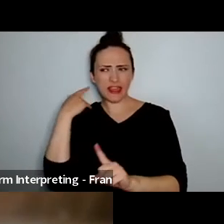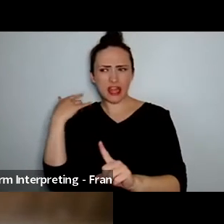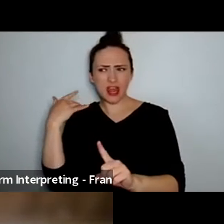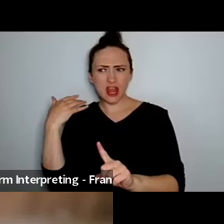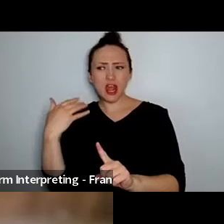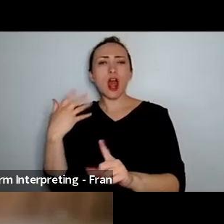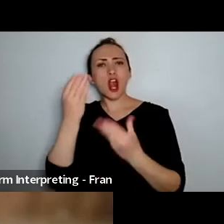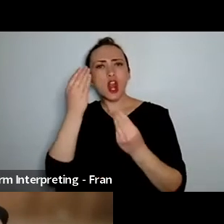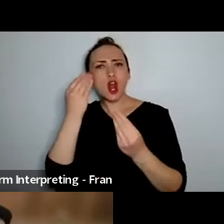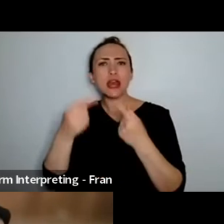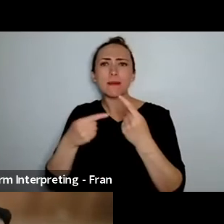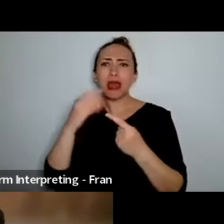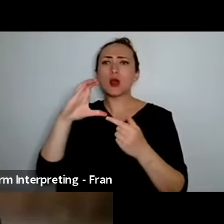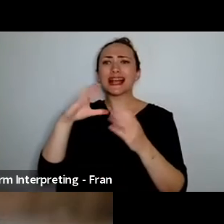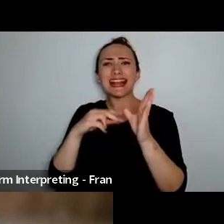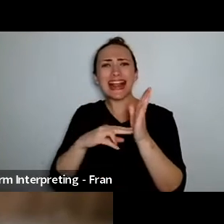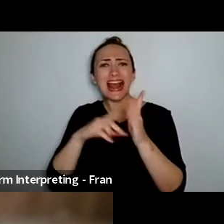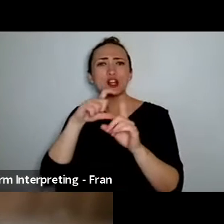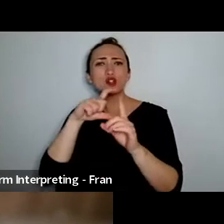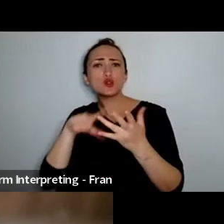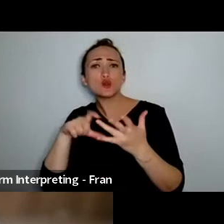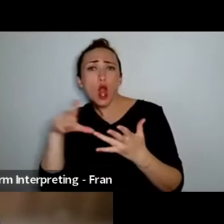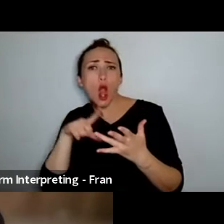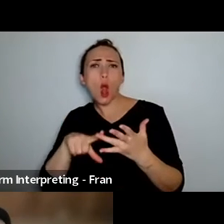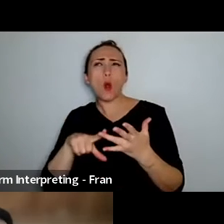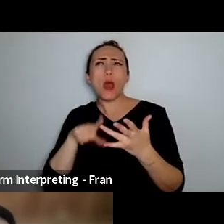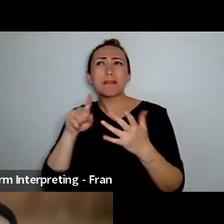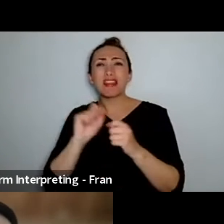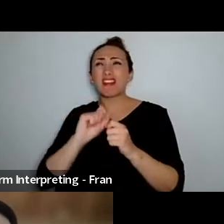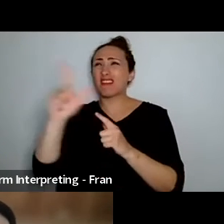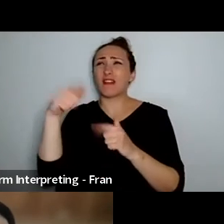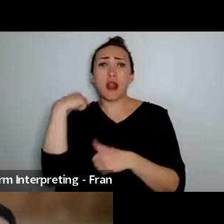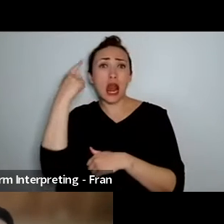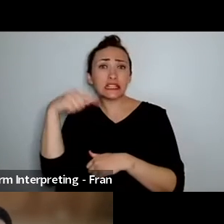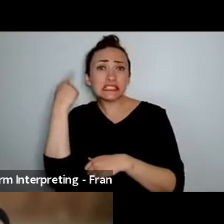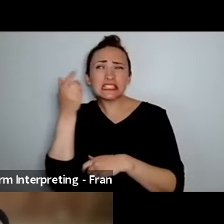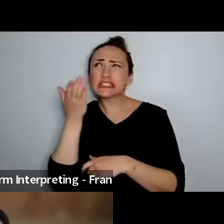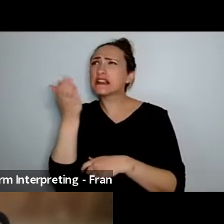Candoco, but being in Australia that was so far and so distant for me I didn't have anyone there